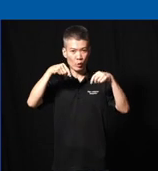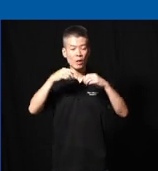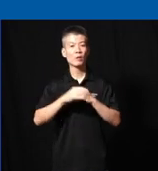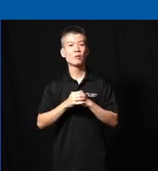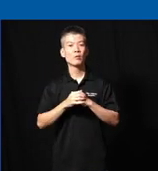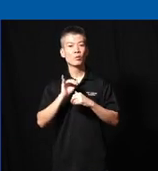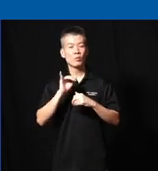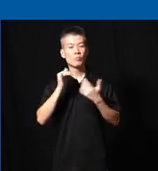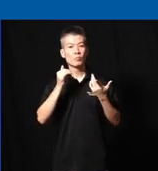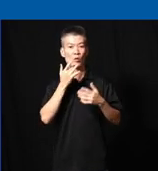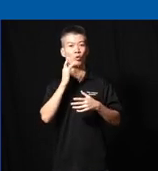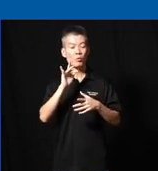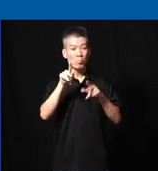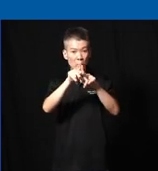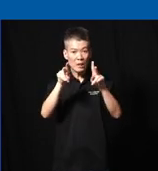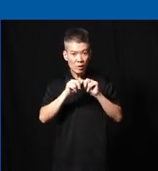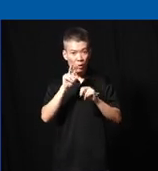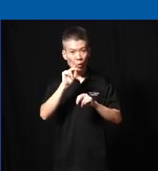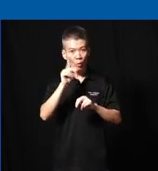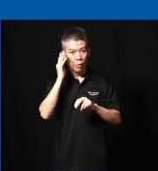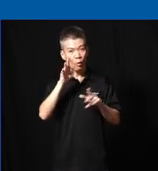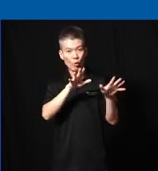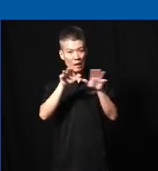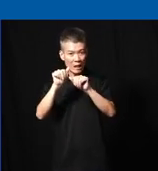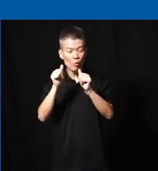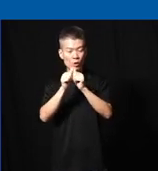and we're also in the fortunate position that nobody will want to leave with a weather outside